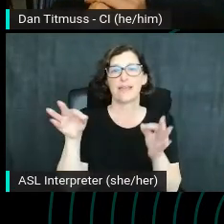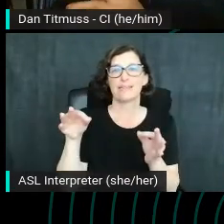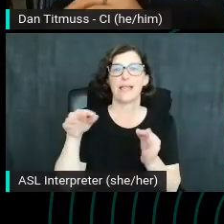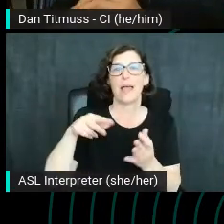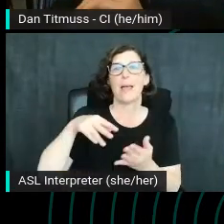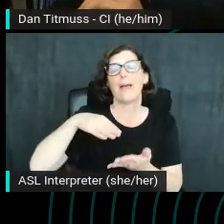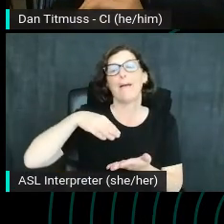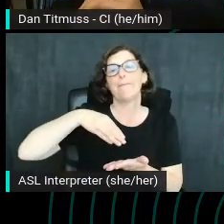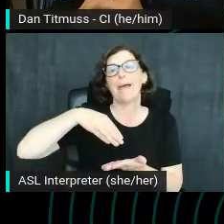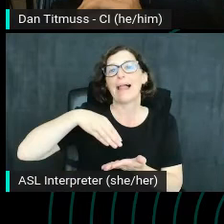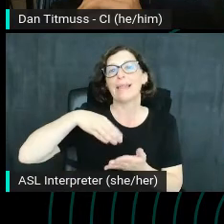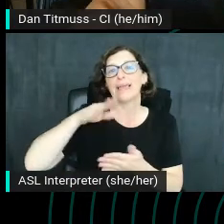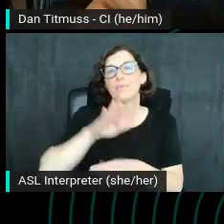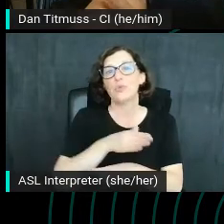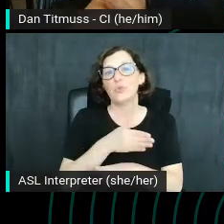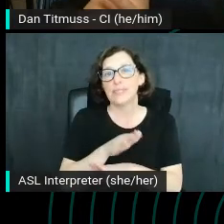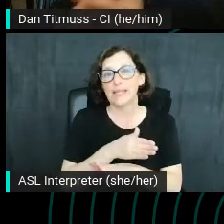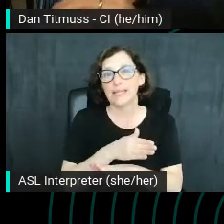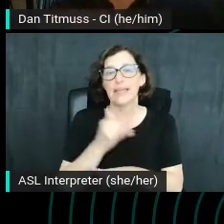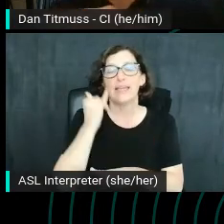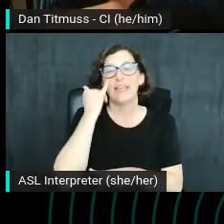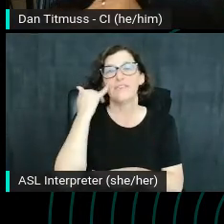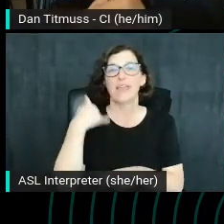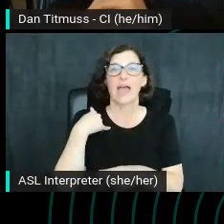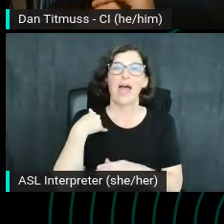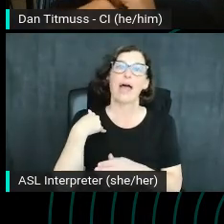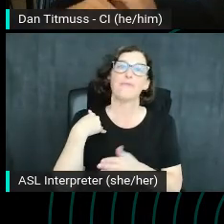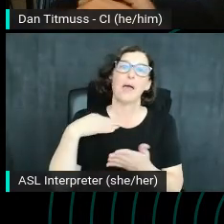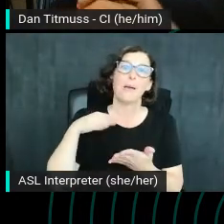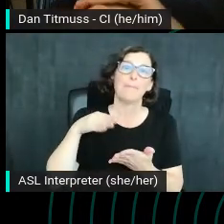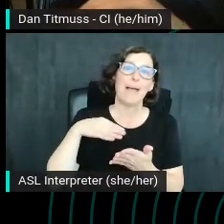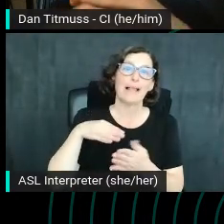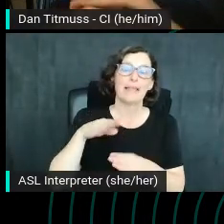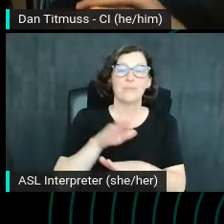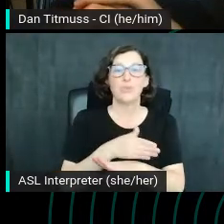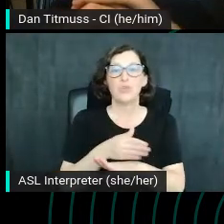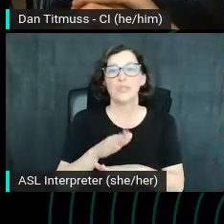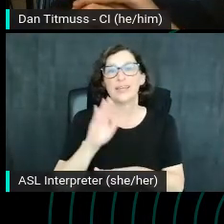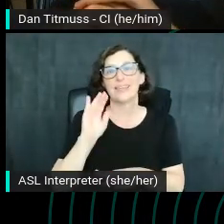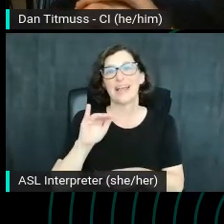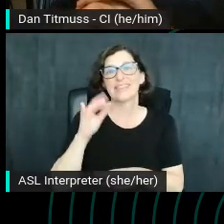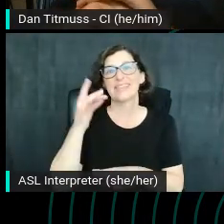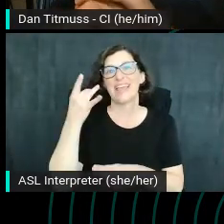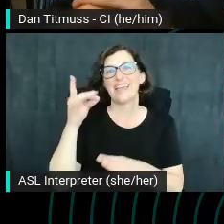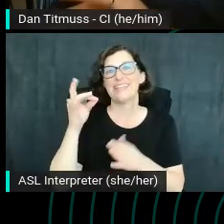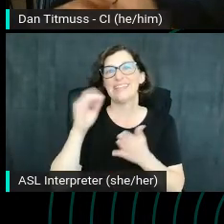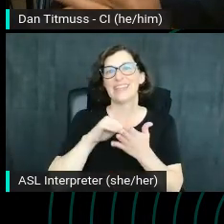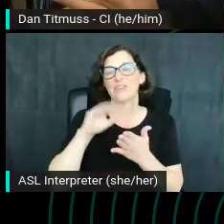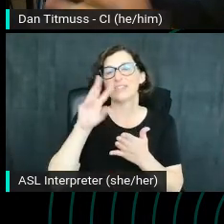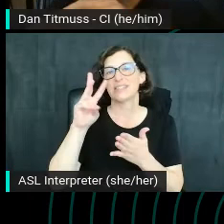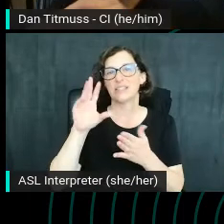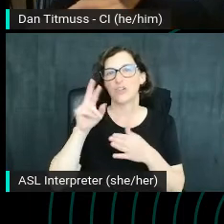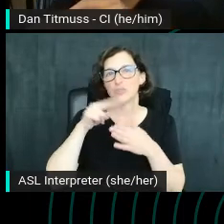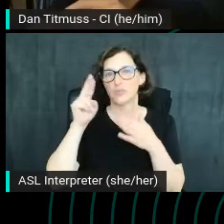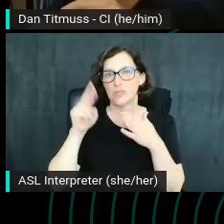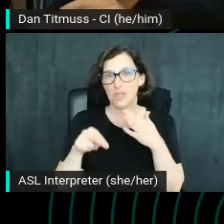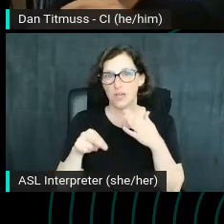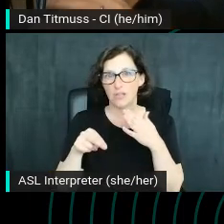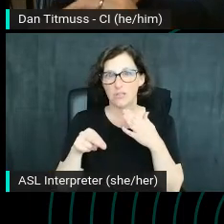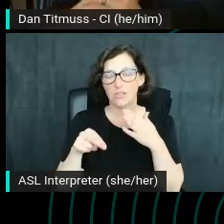can see, you know, if we have ballet music, there gives about 18,600 results ballet music or gives just 4 results,